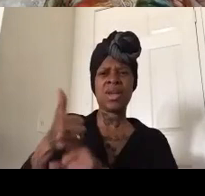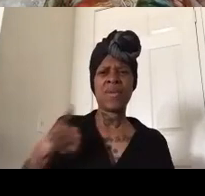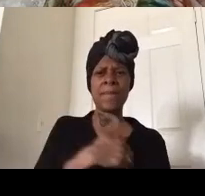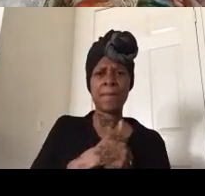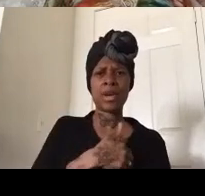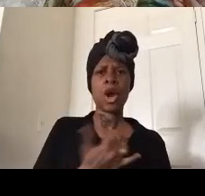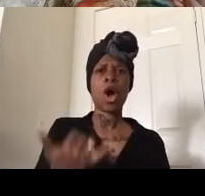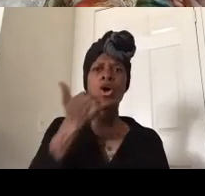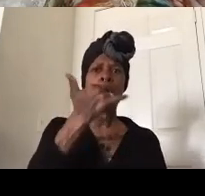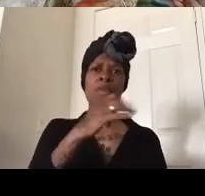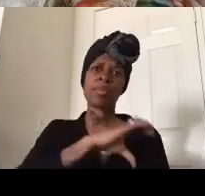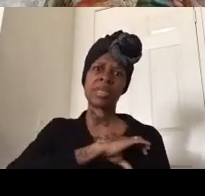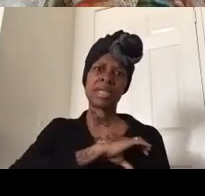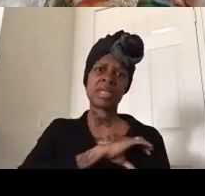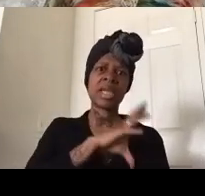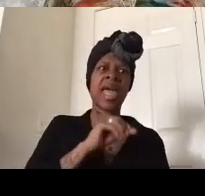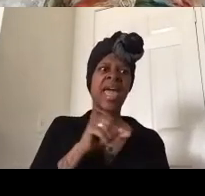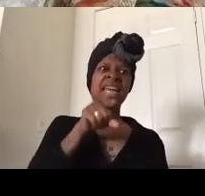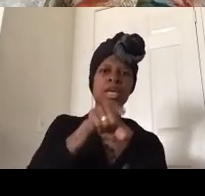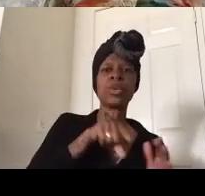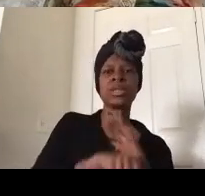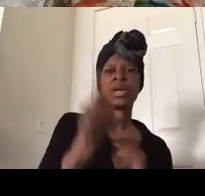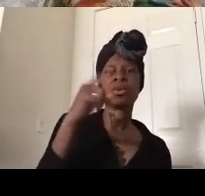uh ogling a woman that's a word i haven't heard since